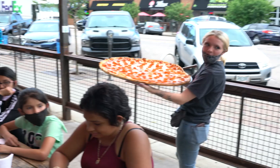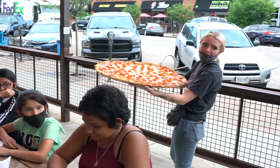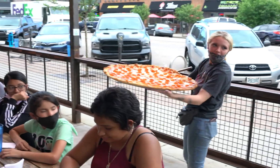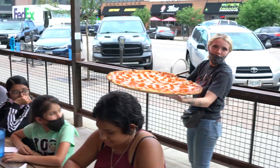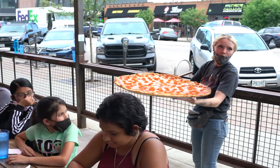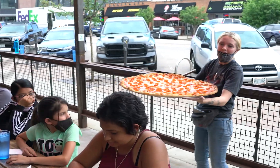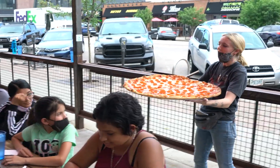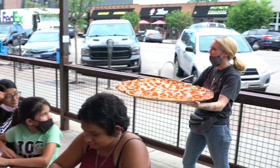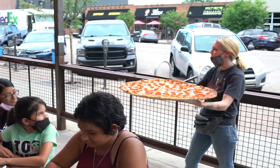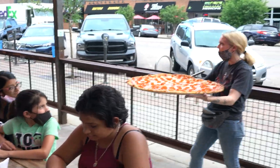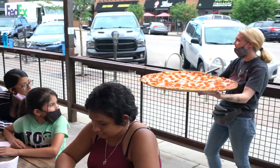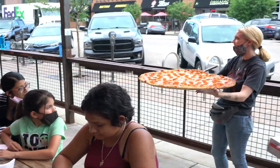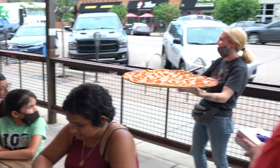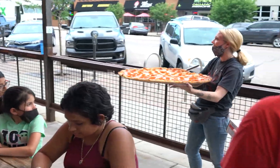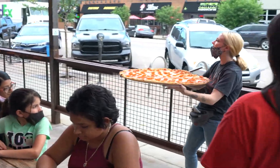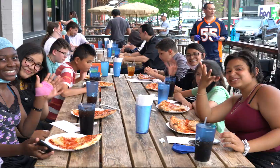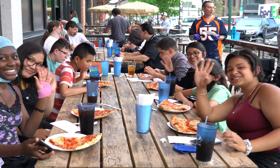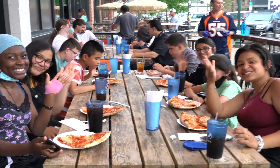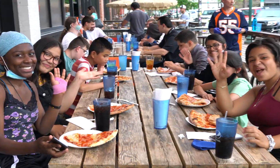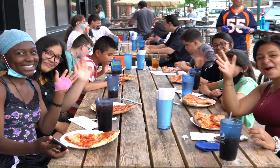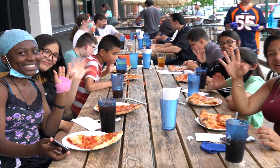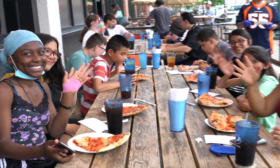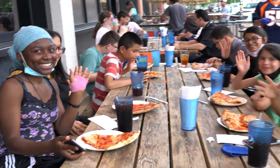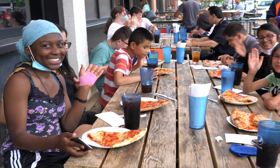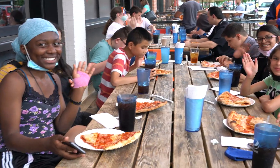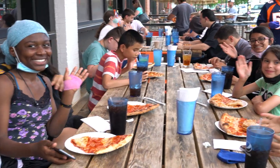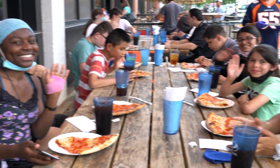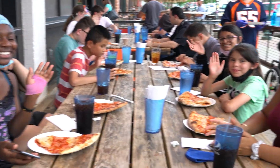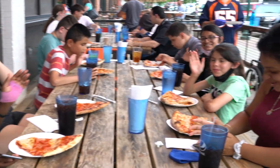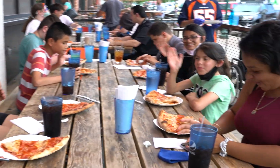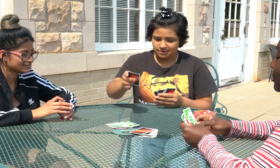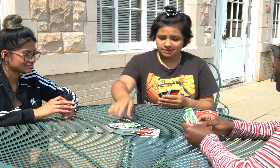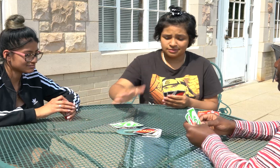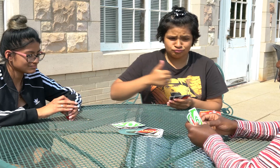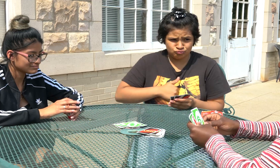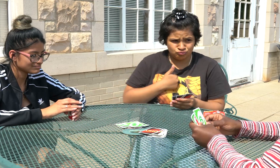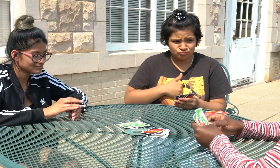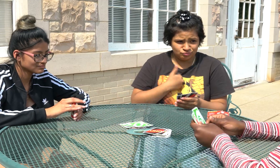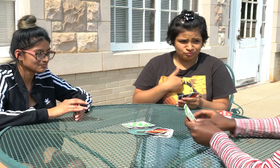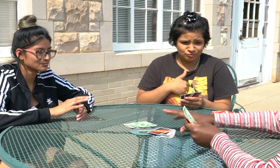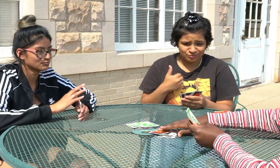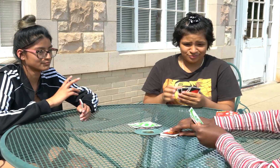(Audio description here)